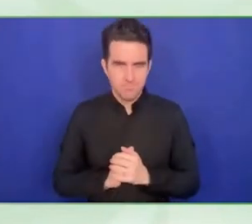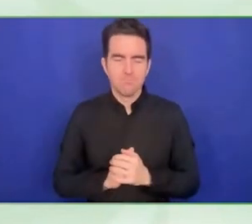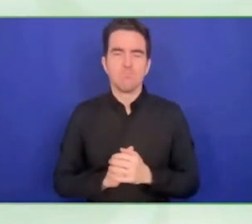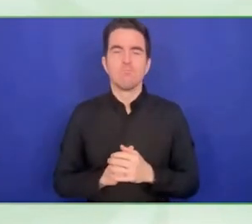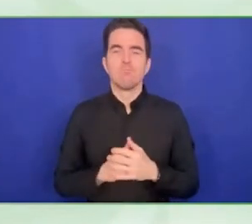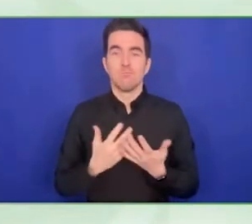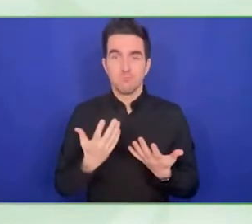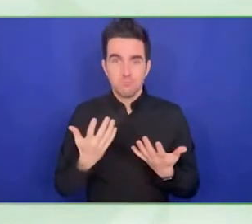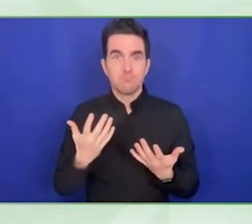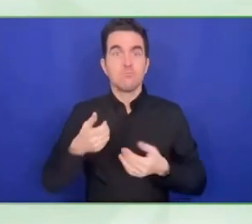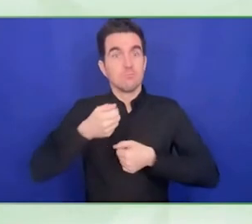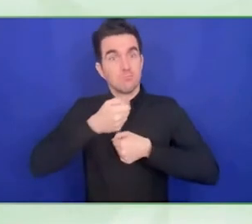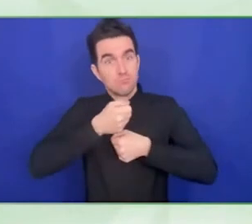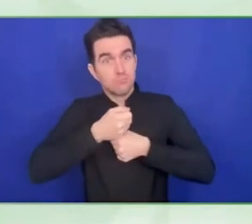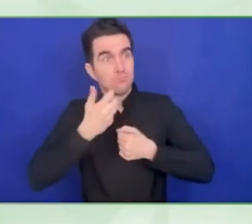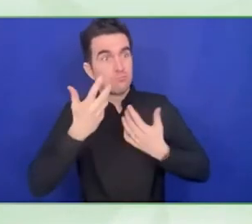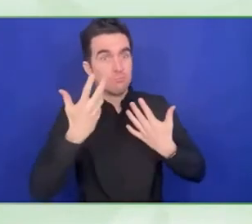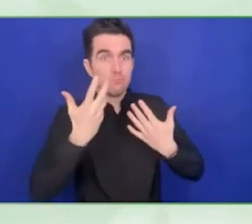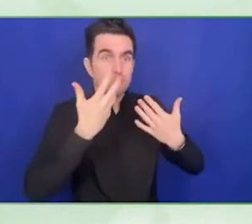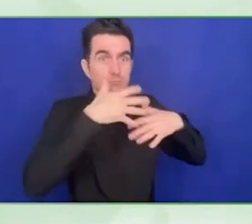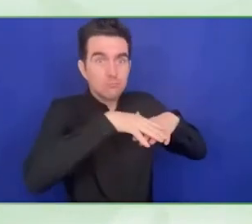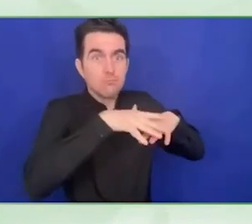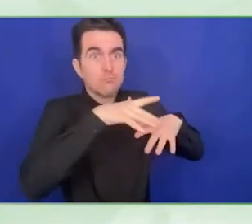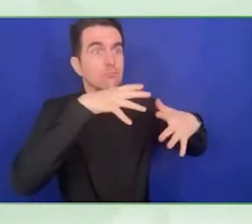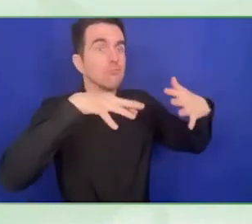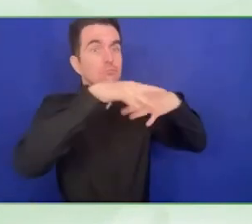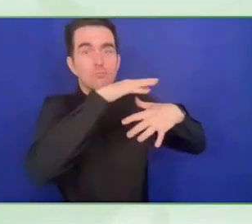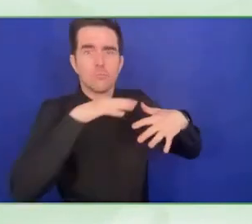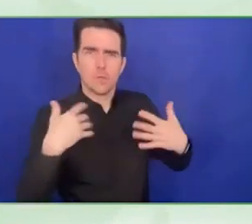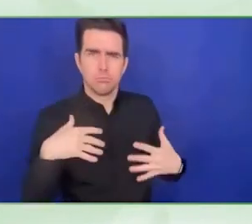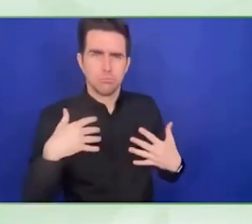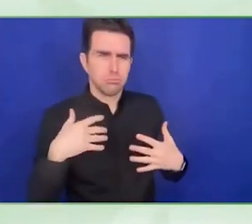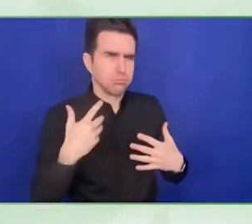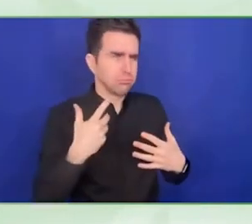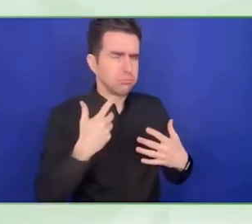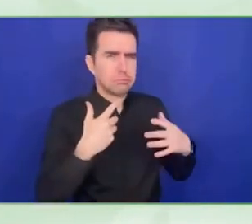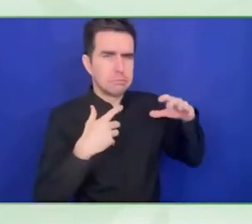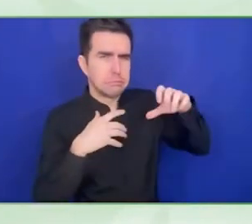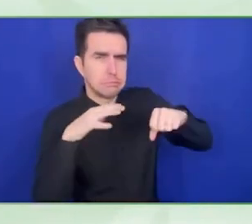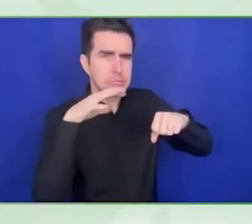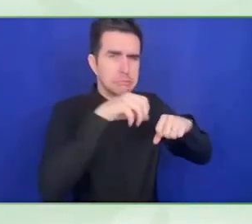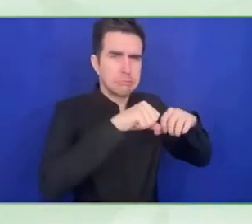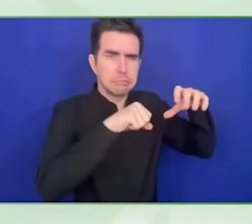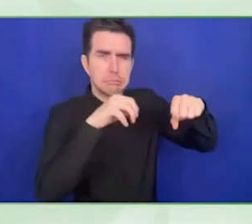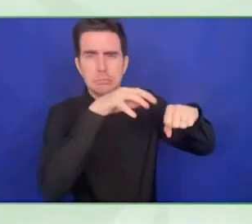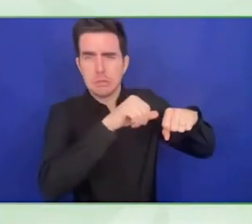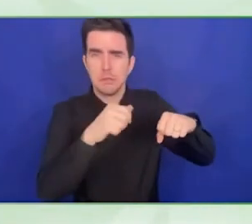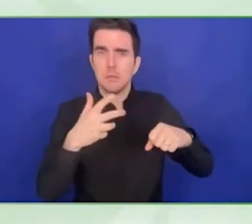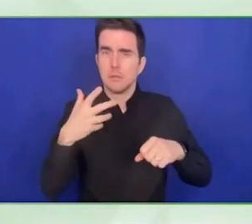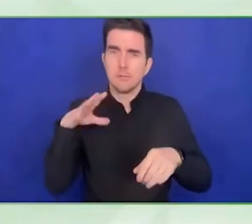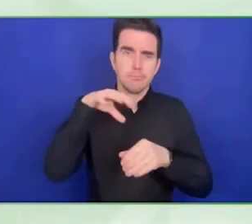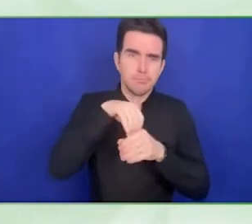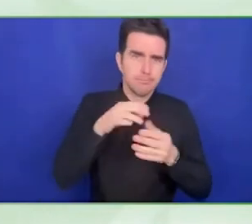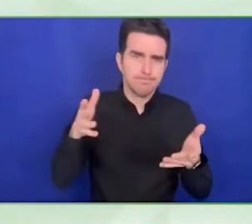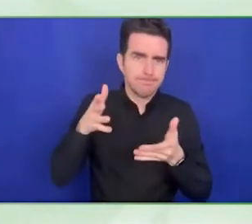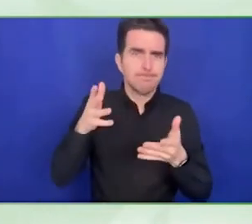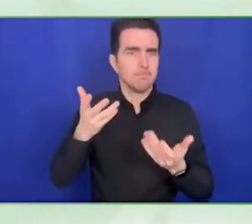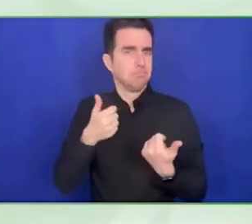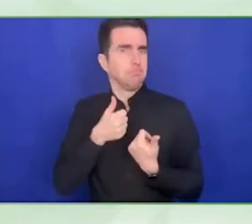I like the fact that it is linked to changing today's marketplace. So you have an end goal in terms of your grantmaking.